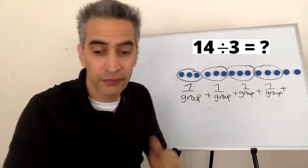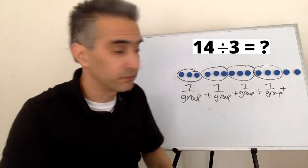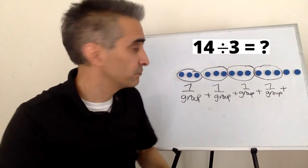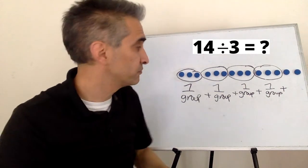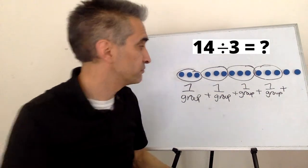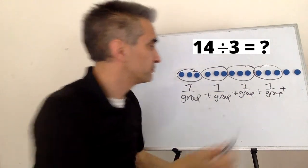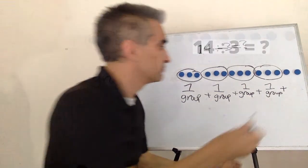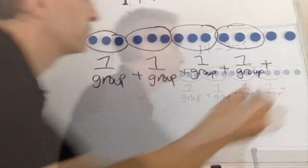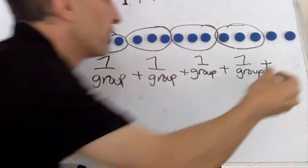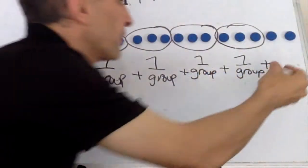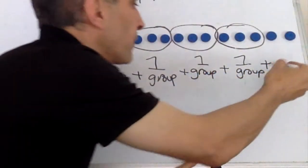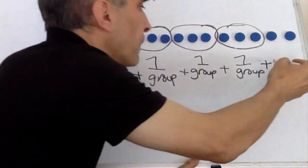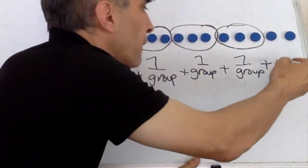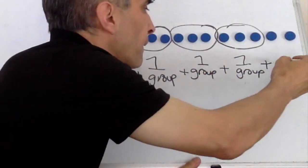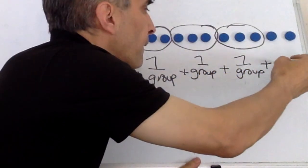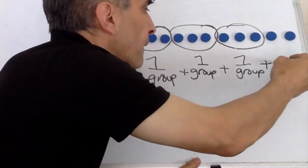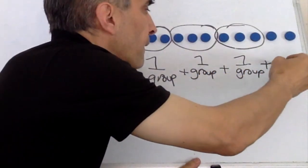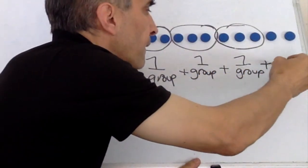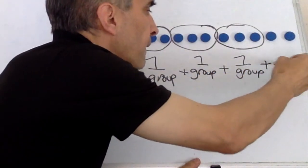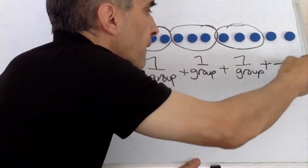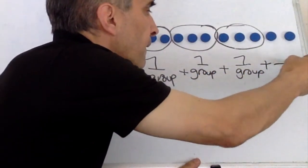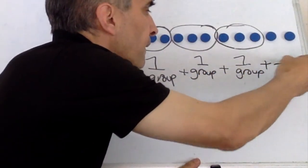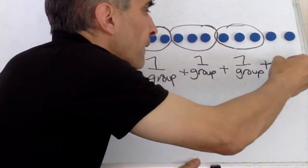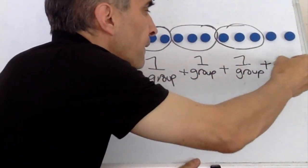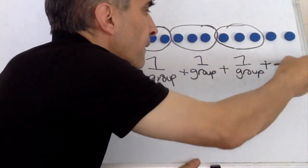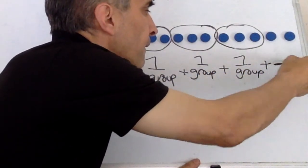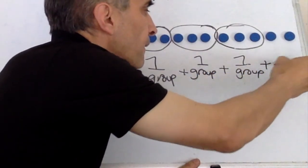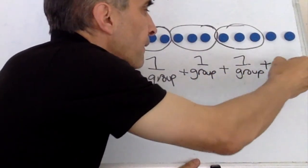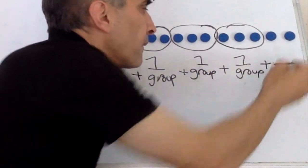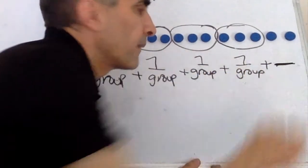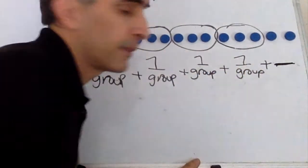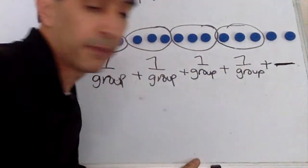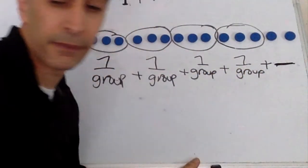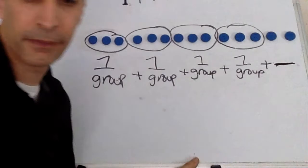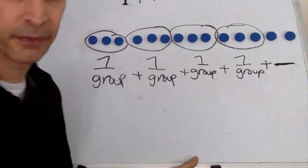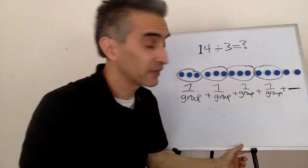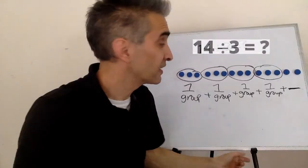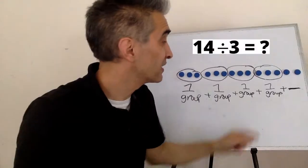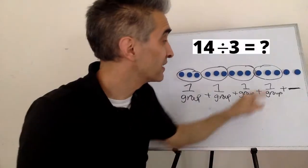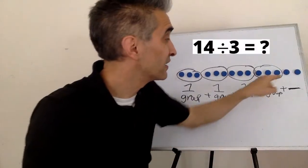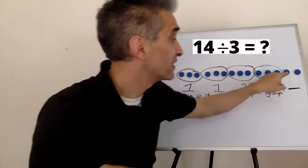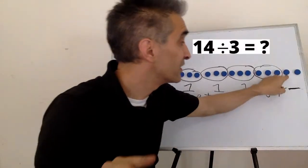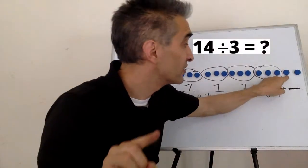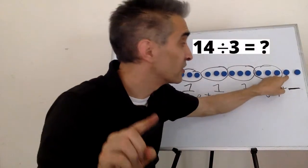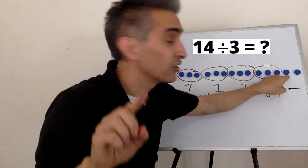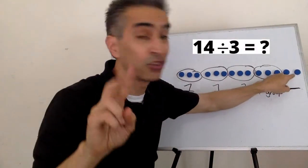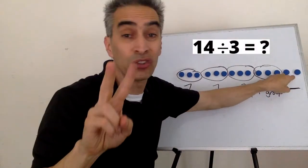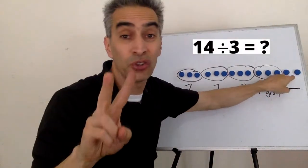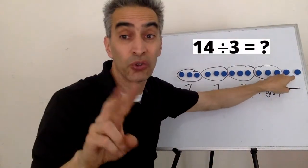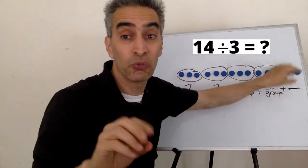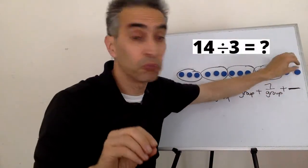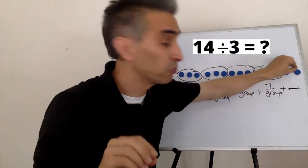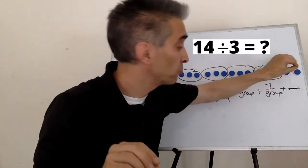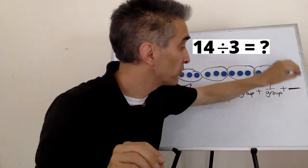How are we going to write this?